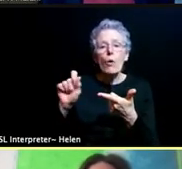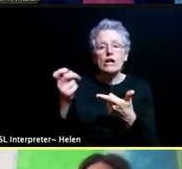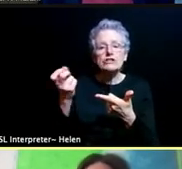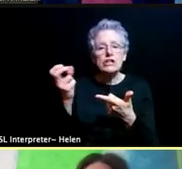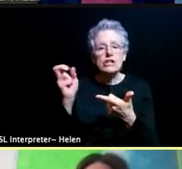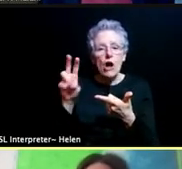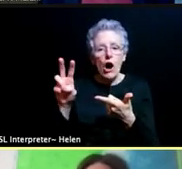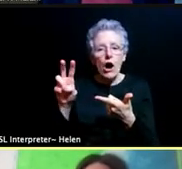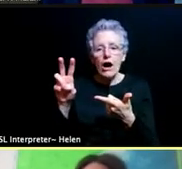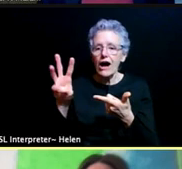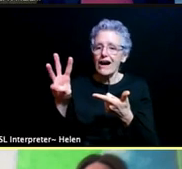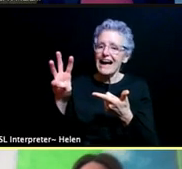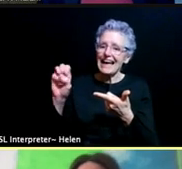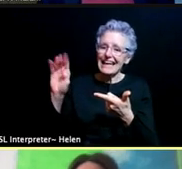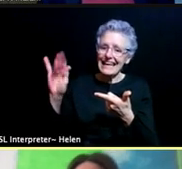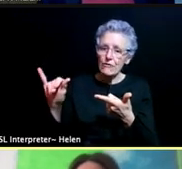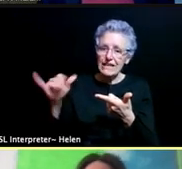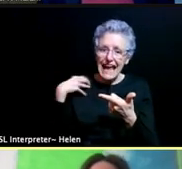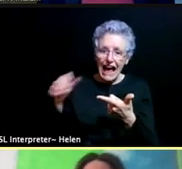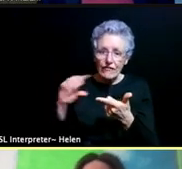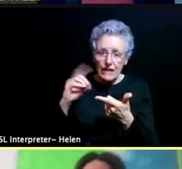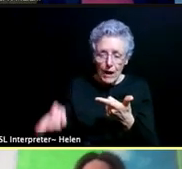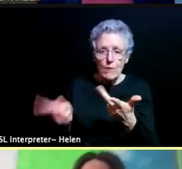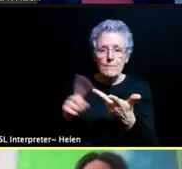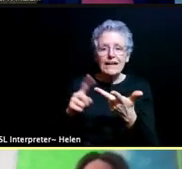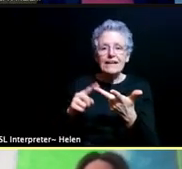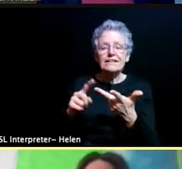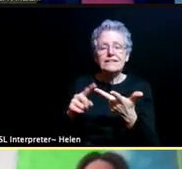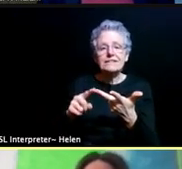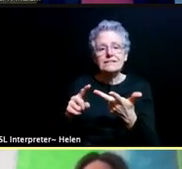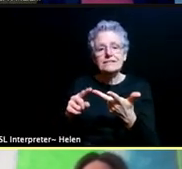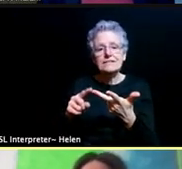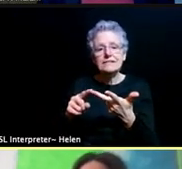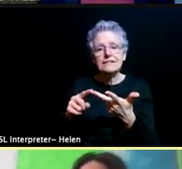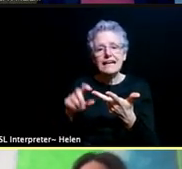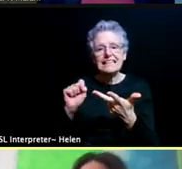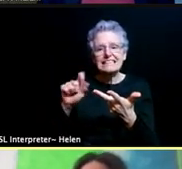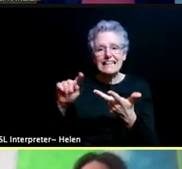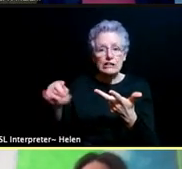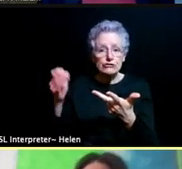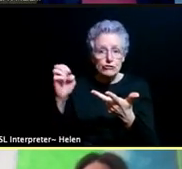and come together and say what do you have and what can't you use? And so we might even get a secondary allocation